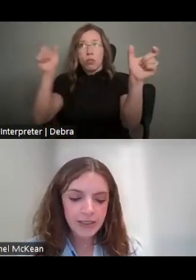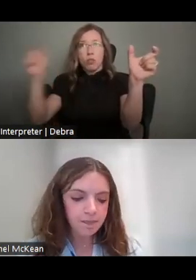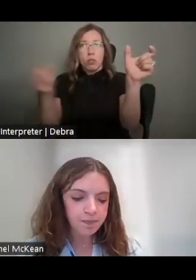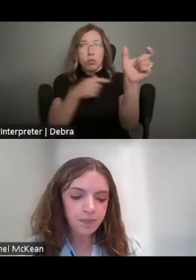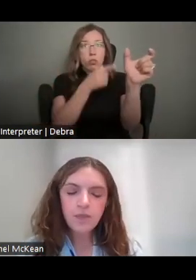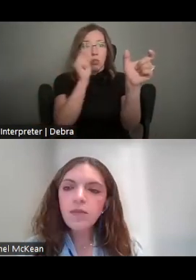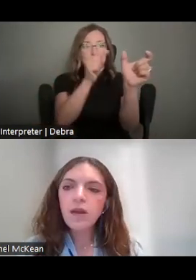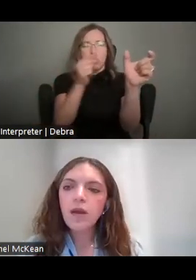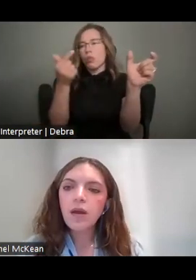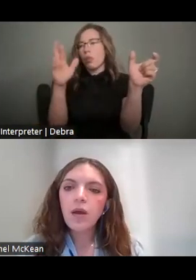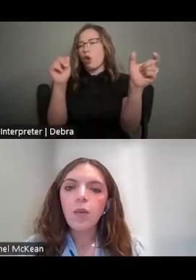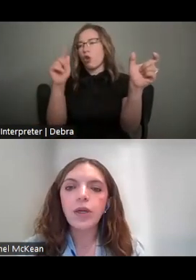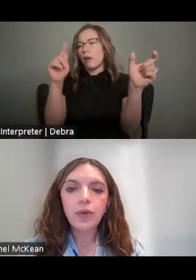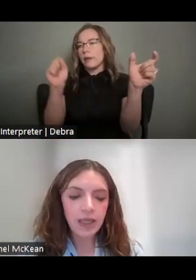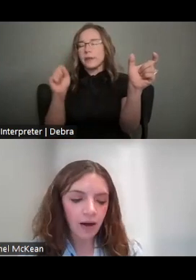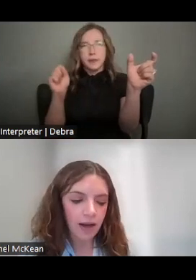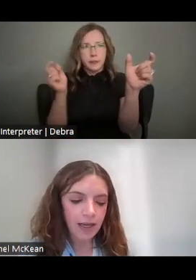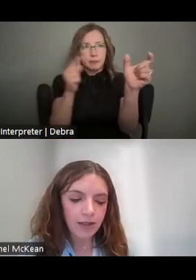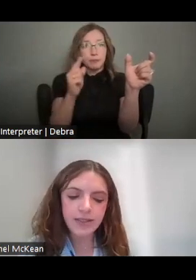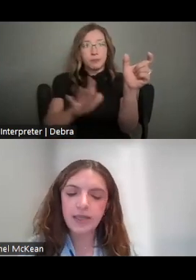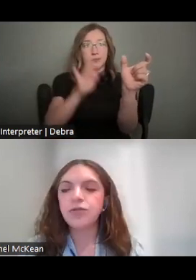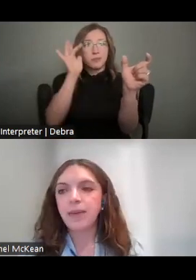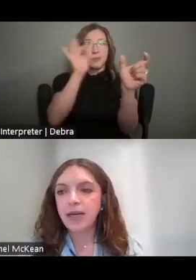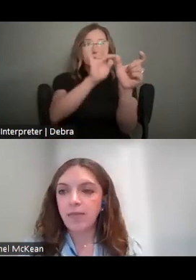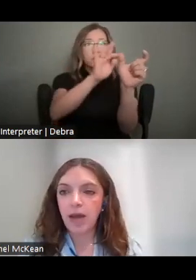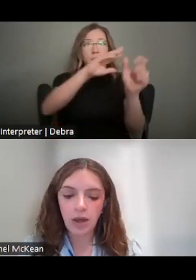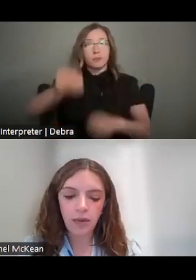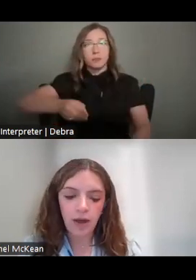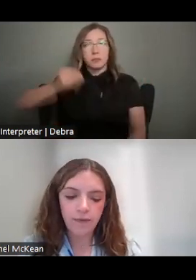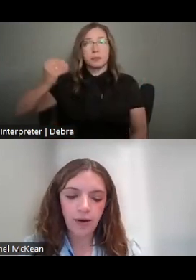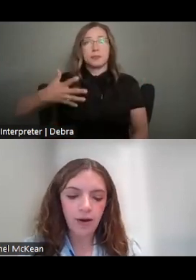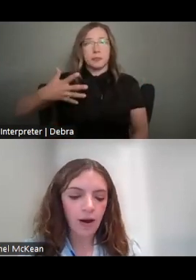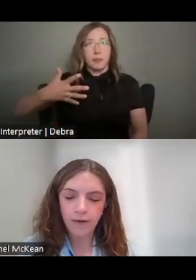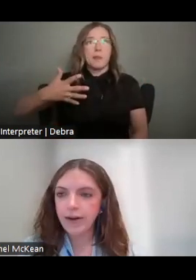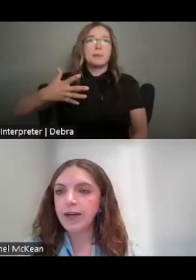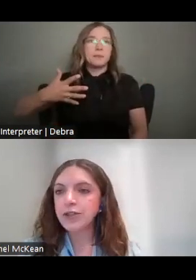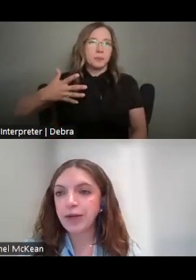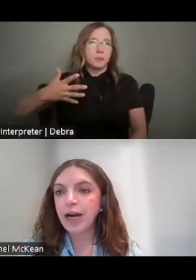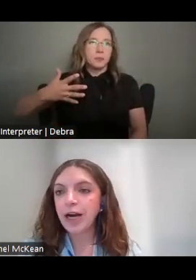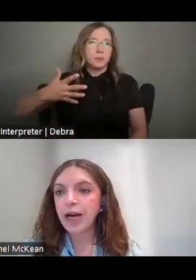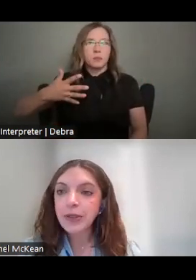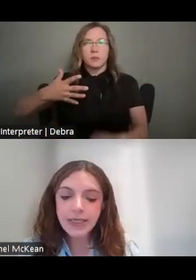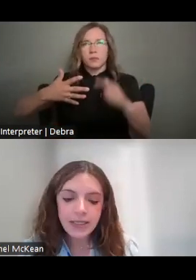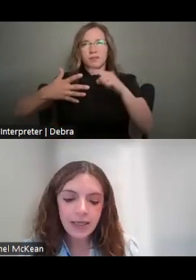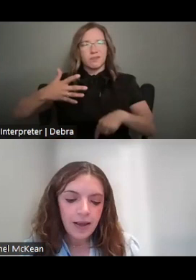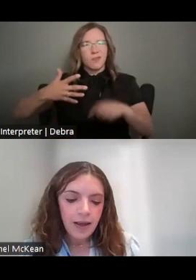GRANTS. WHEN YOU CLICK ON IT, YOU'LL SEE A DROP-DOWN MENU OF OUR VARIOUS GRANT OPPORTUNITIES WHERE